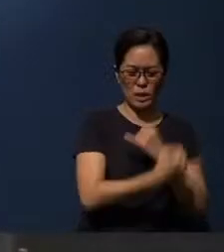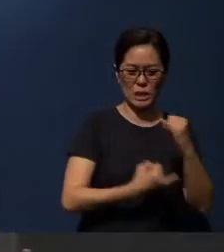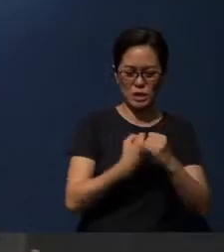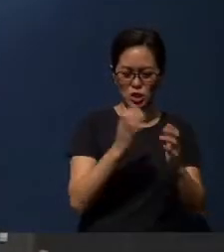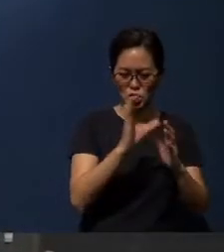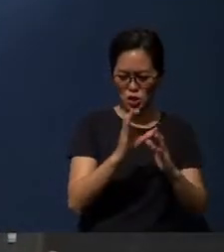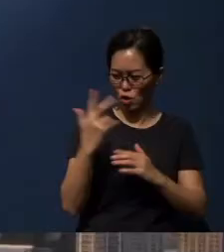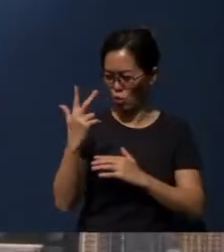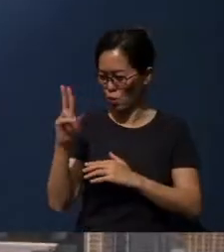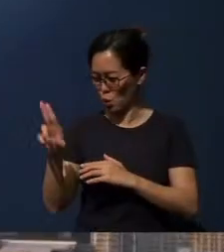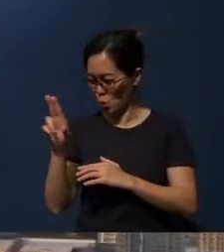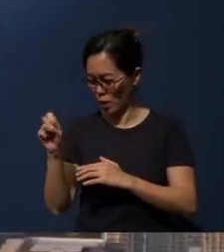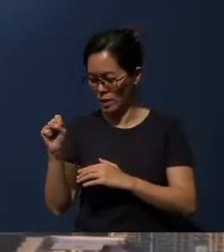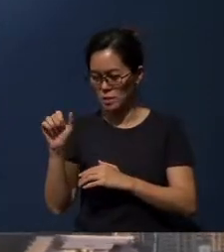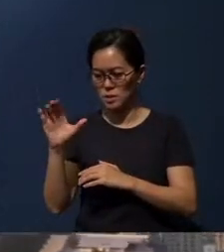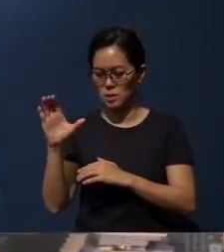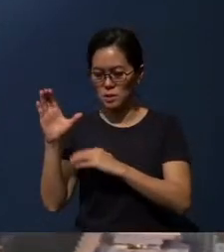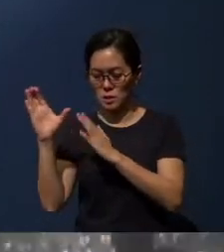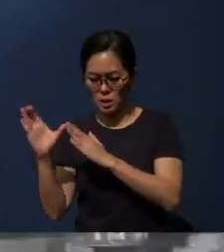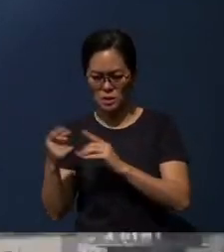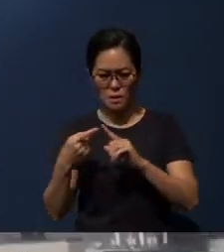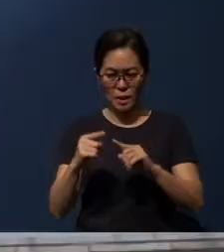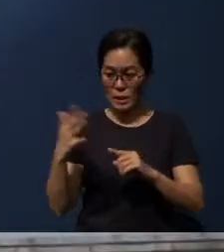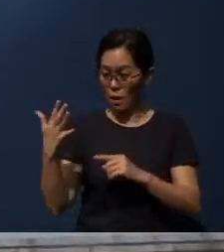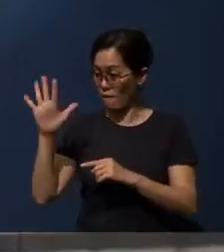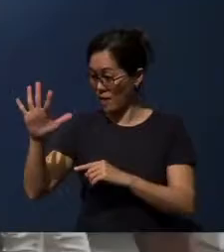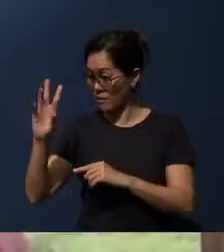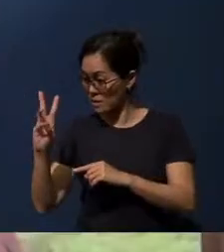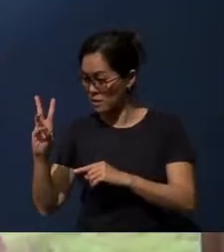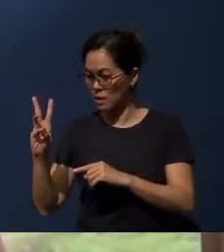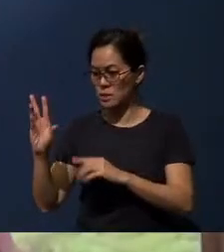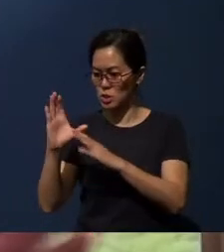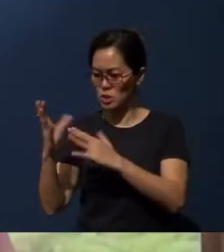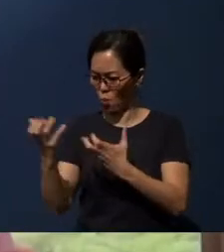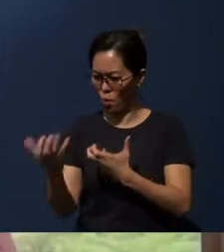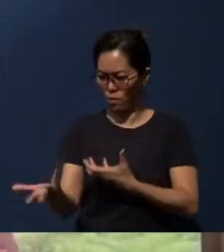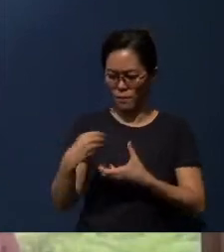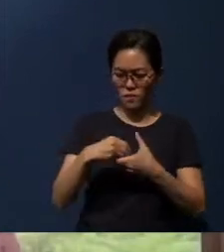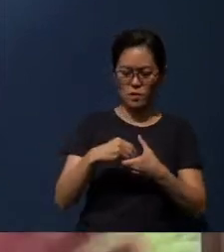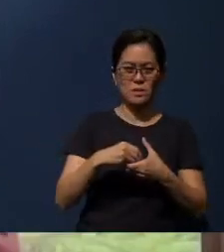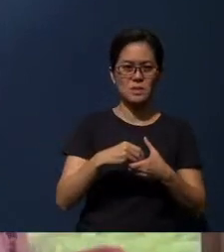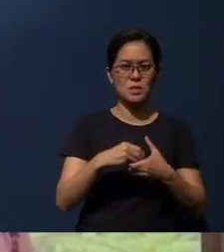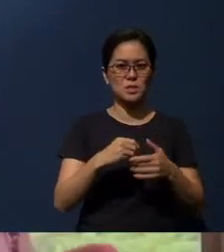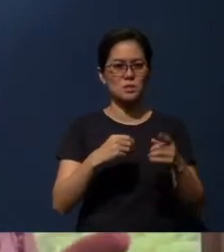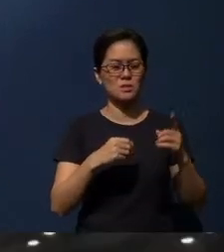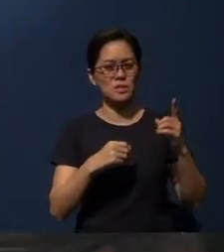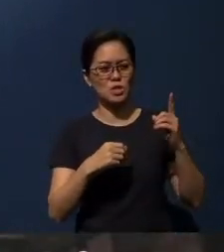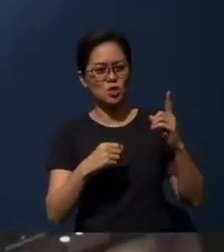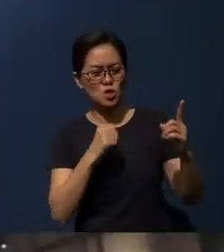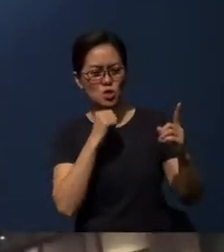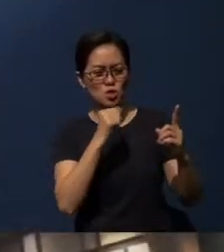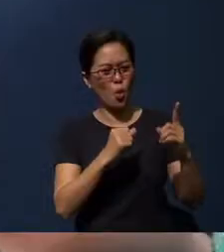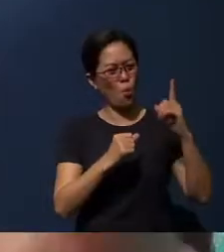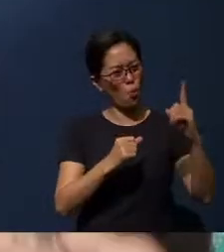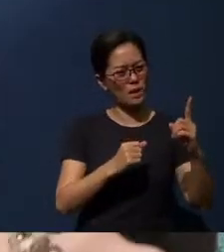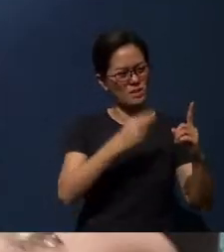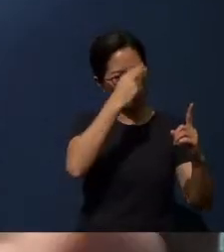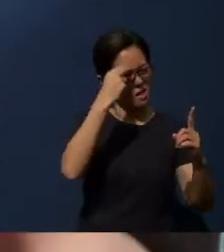but already we have five or six US cities that are asking to be involved. In other words, “One” is not a Protestant “One” or a Catholic “One”,